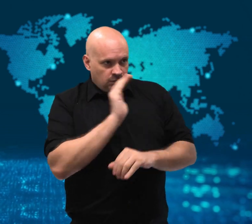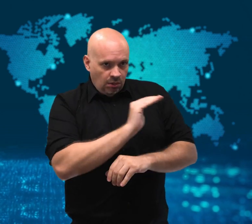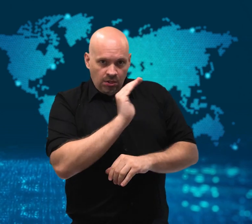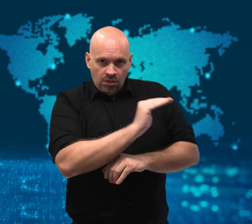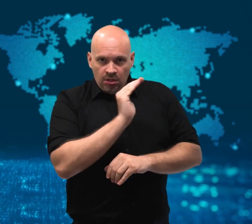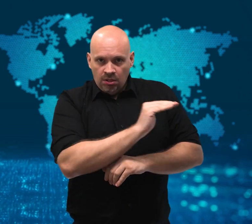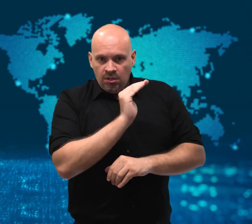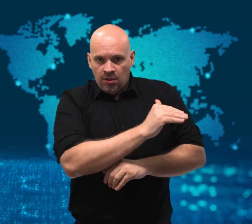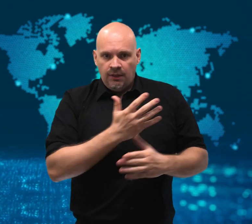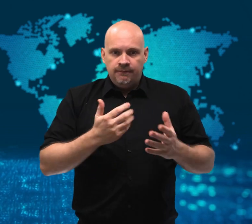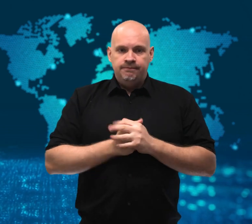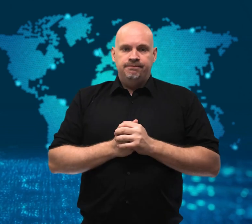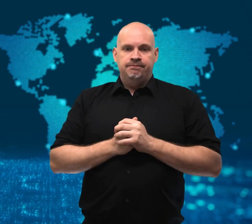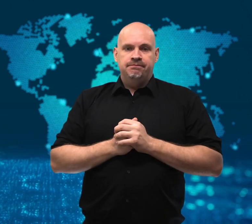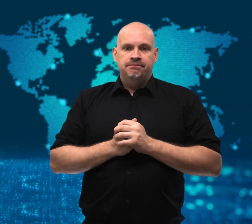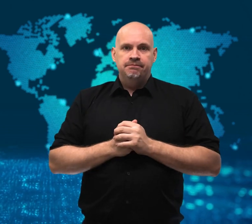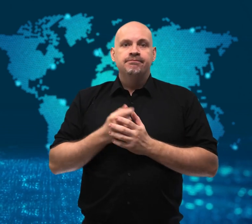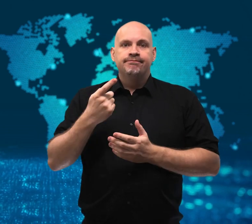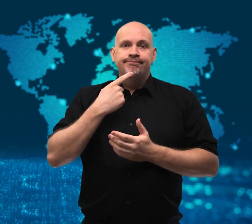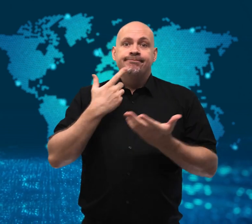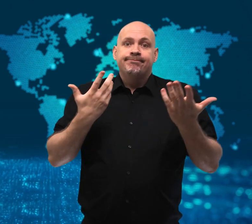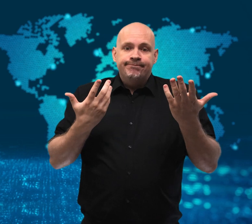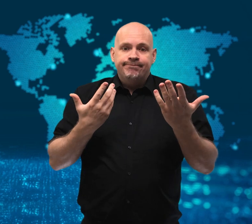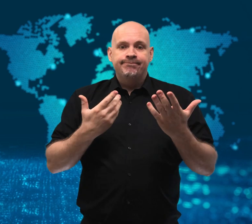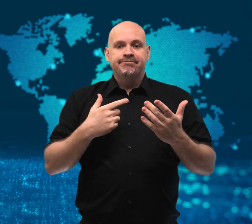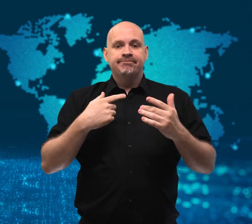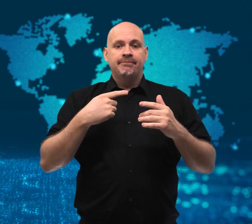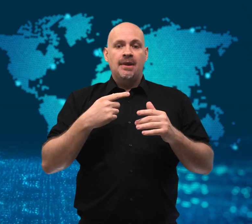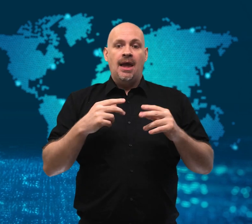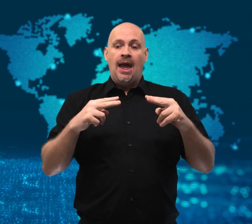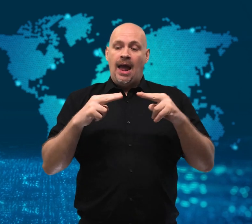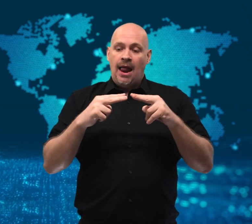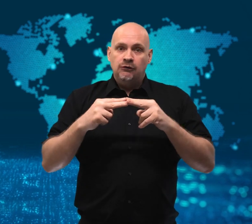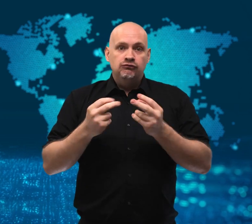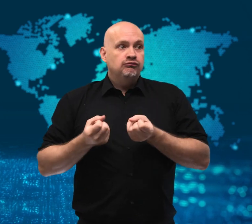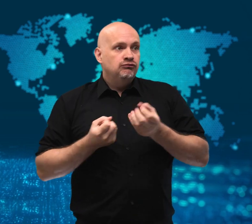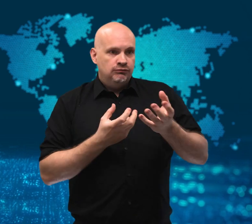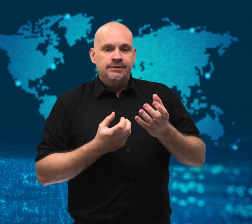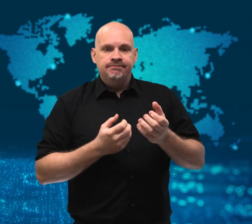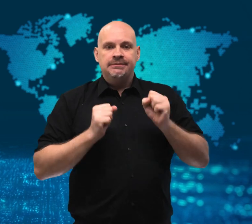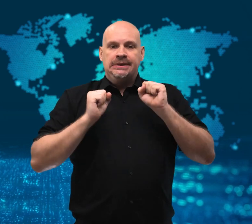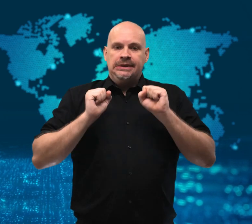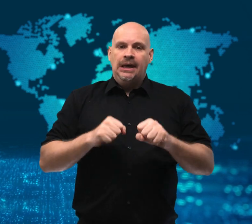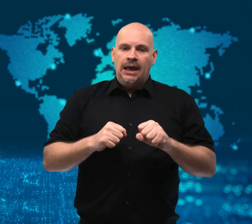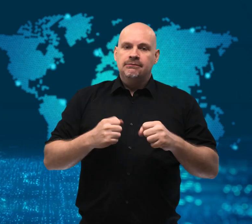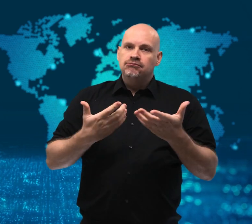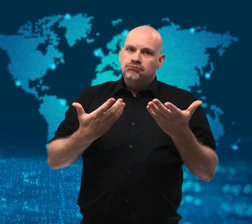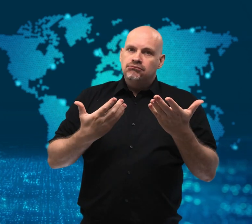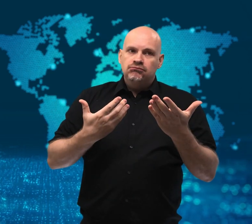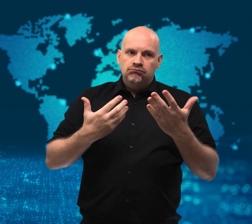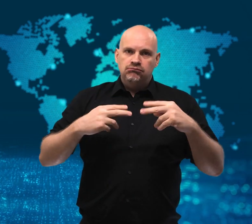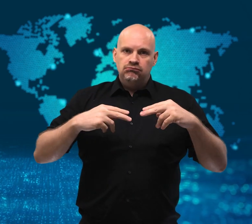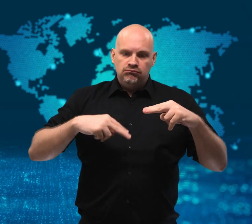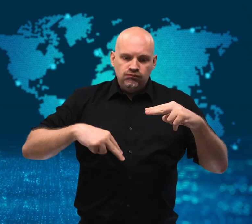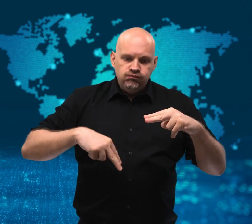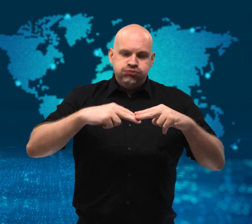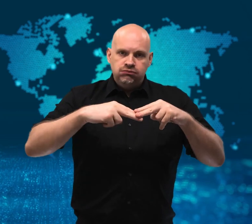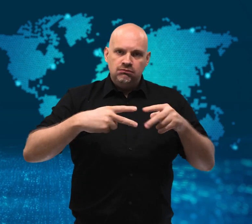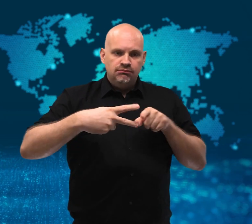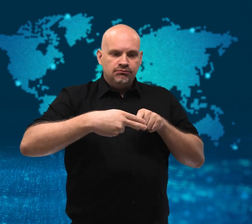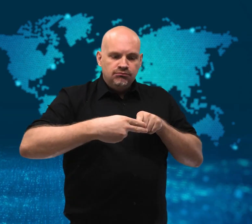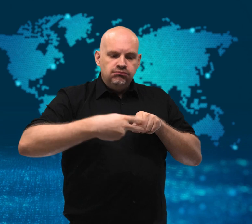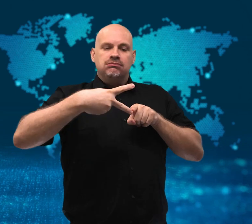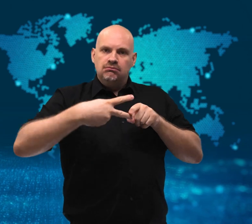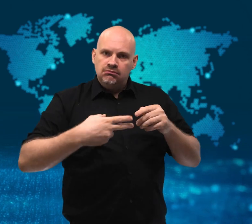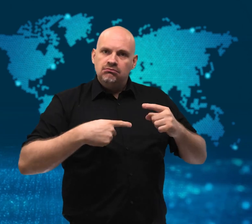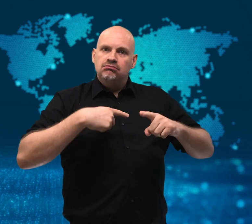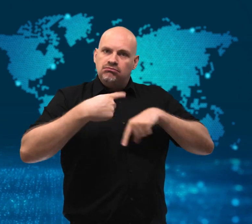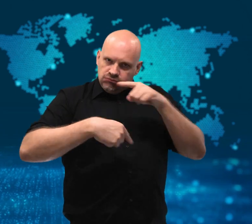They claim they are open to resuming electricity supplies to